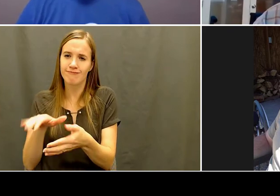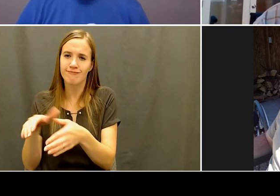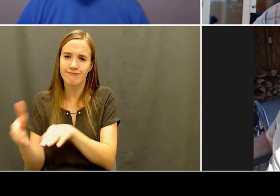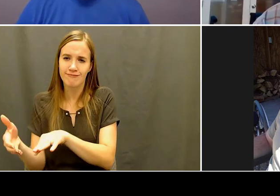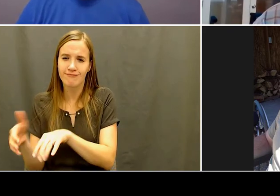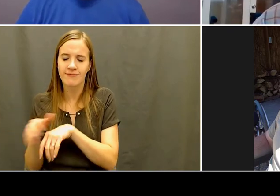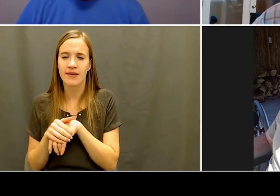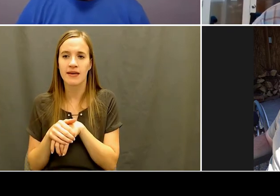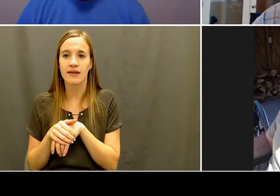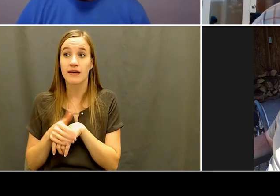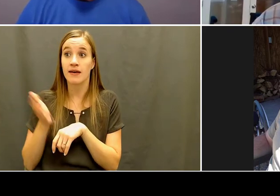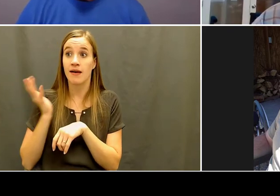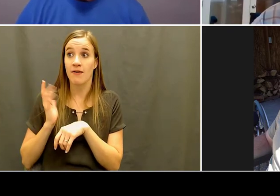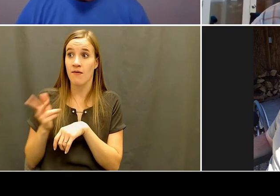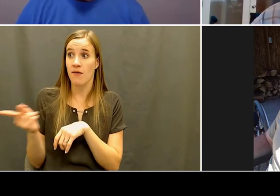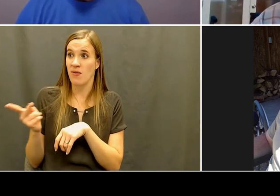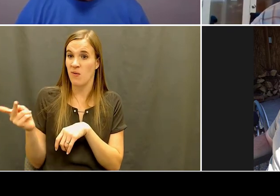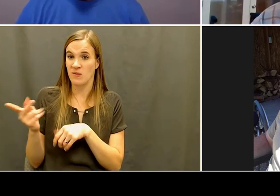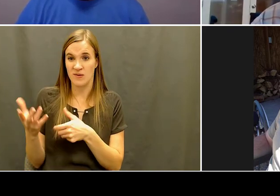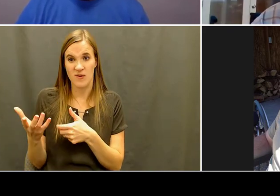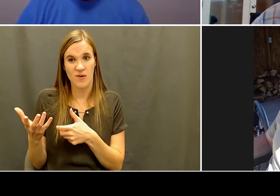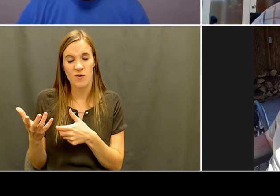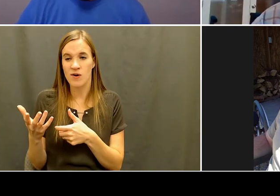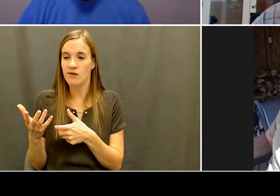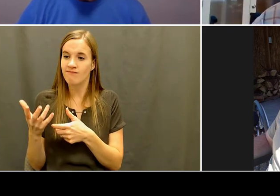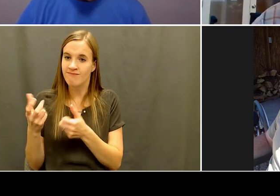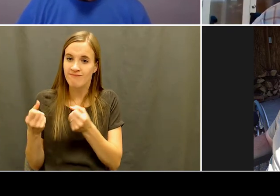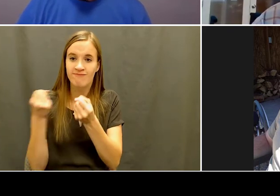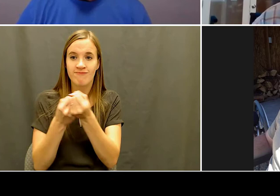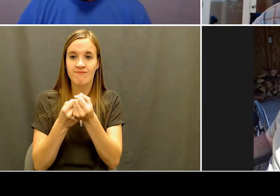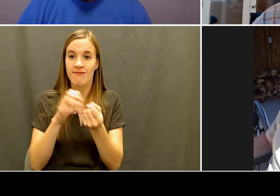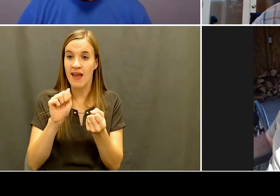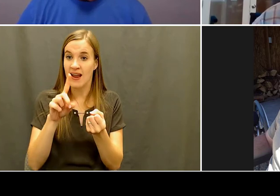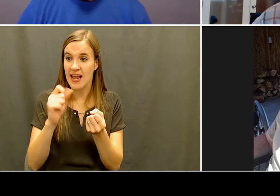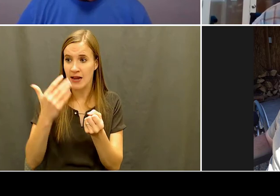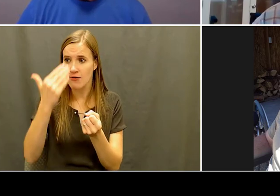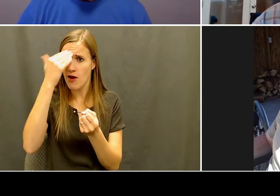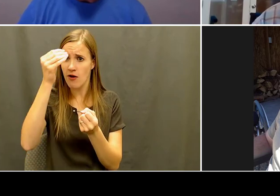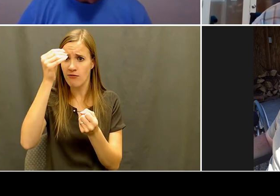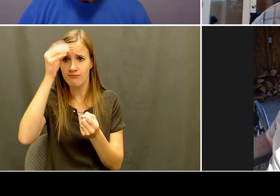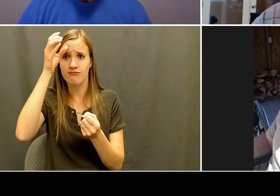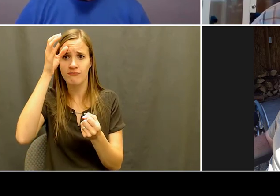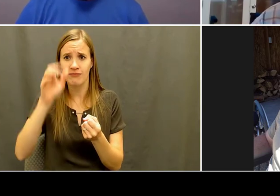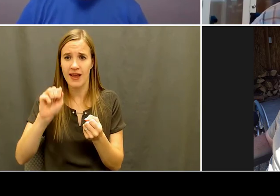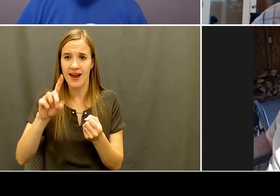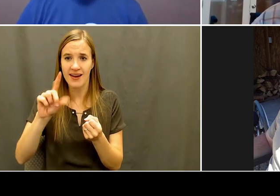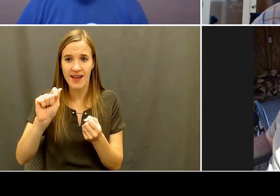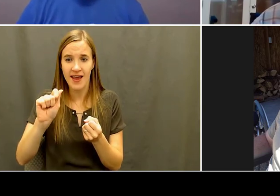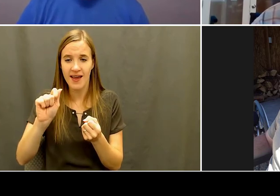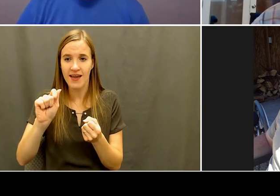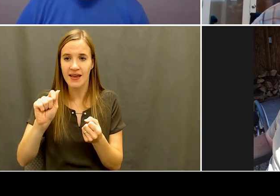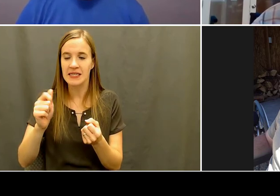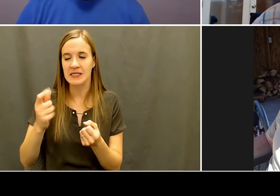gratitude for, for that. So. Yeah. So I just, I just want to say thank you.